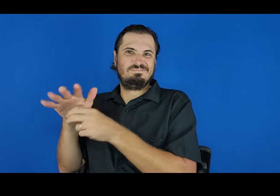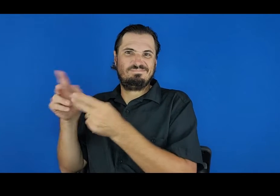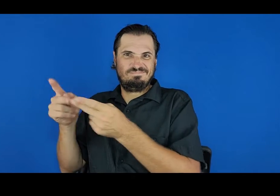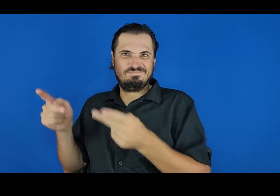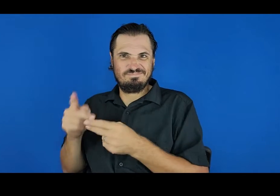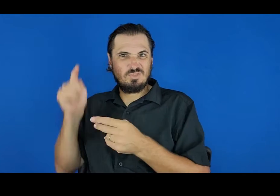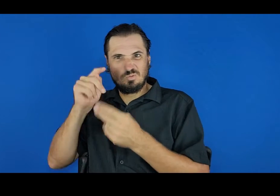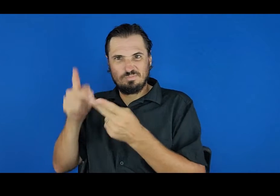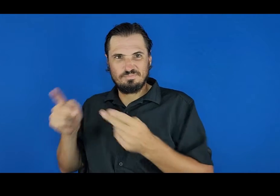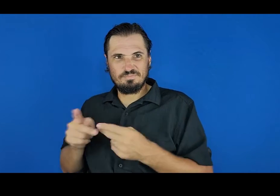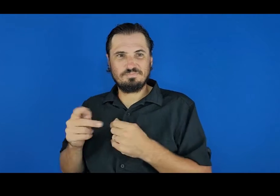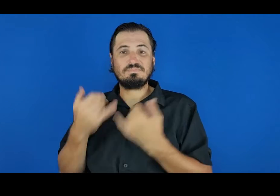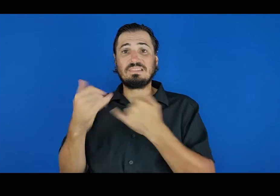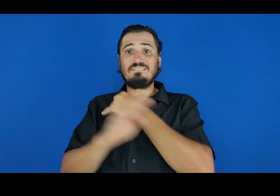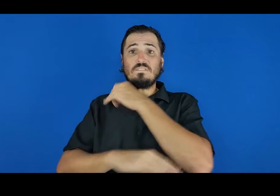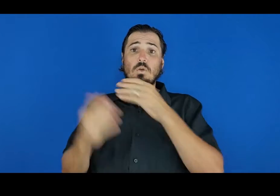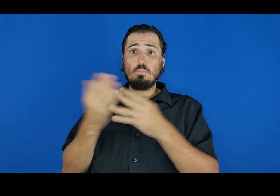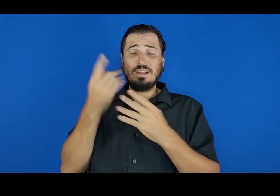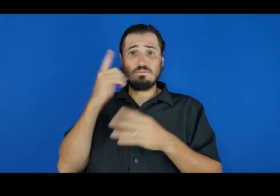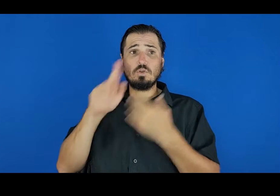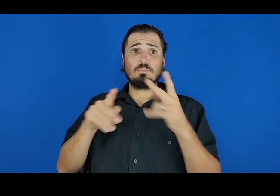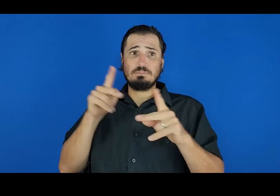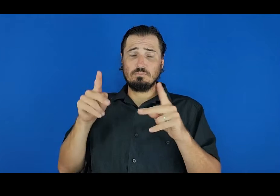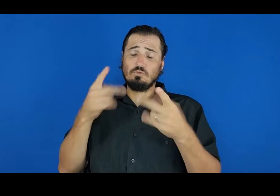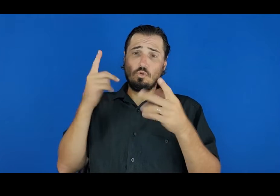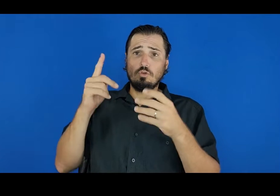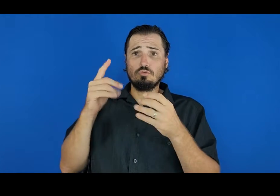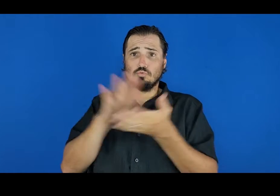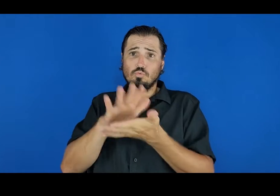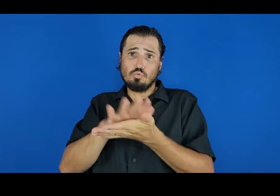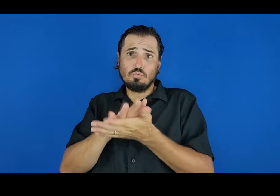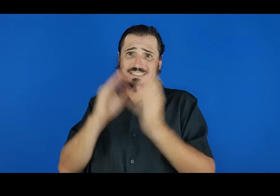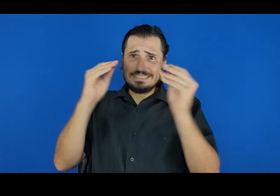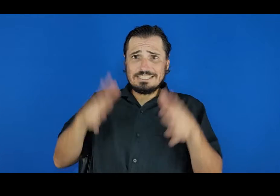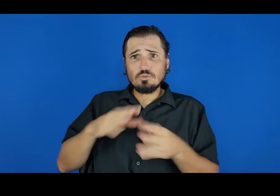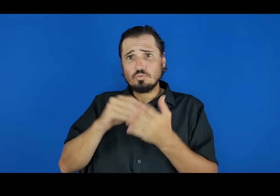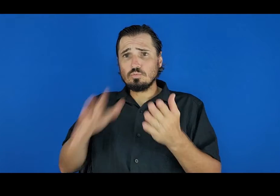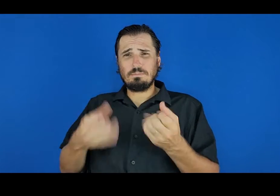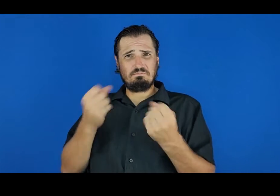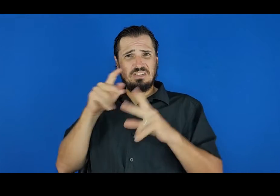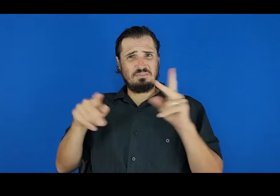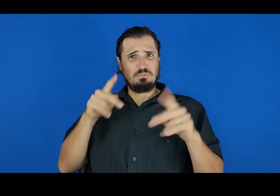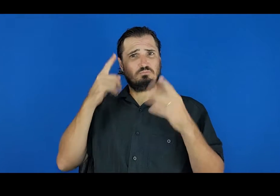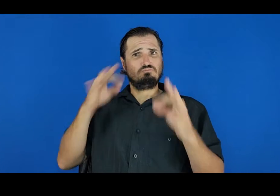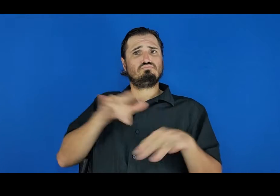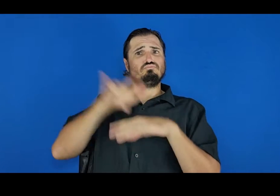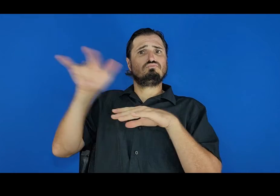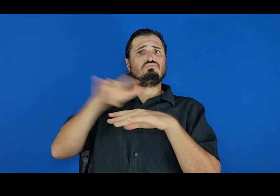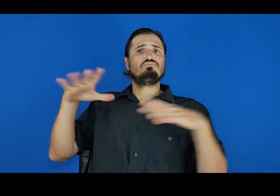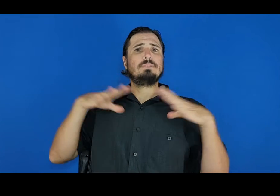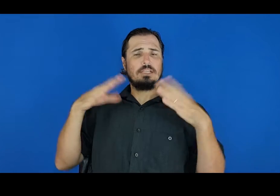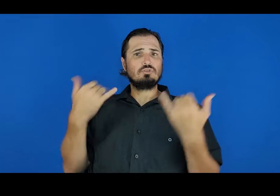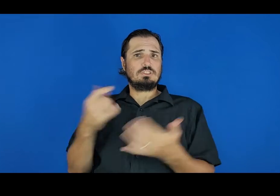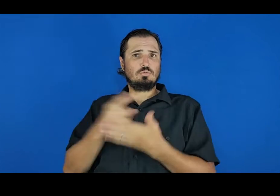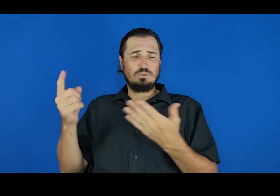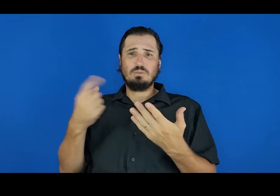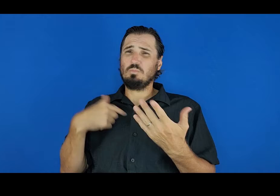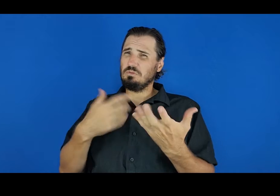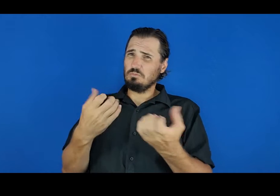It’s fall break for our students and teachers, and lots of families are traveling this week. We want to go over some tips to keep yourself and your family safe.